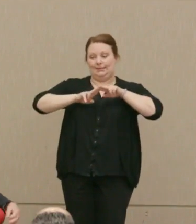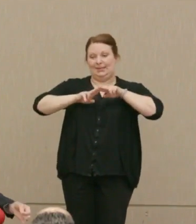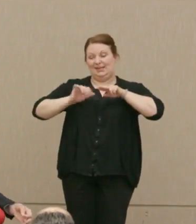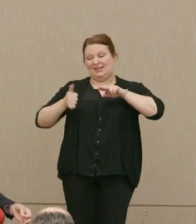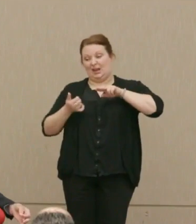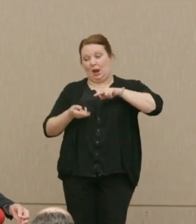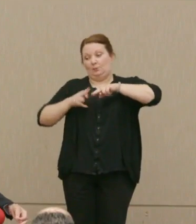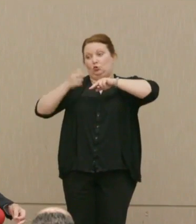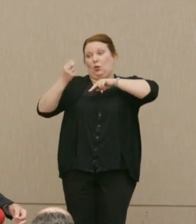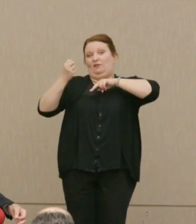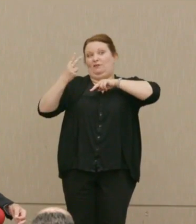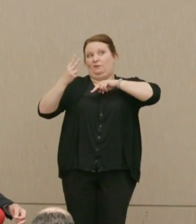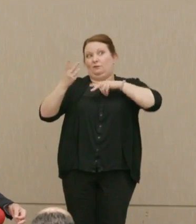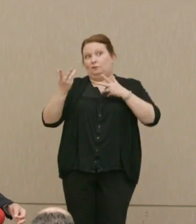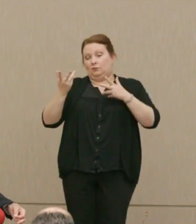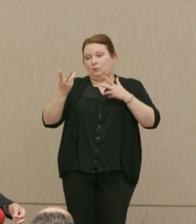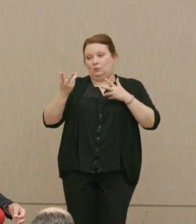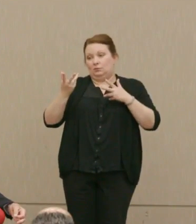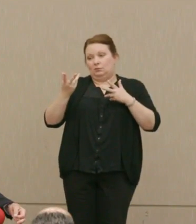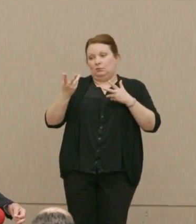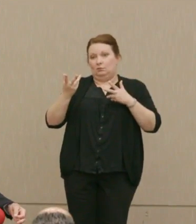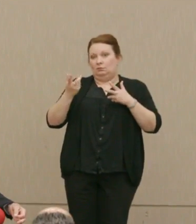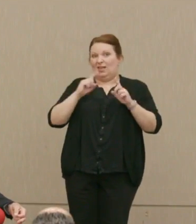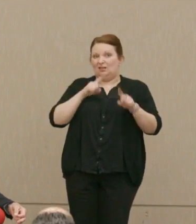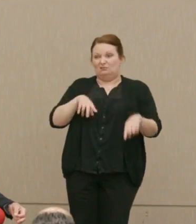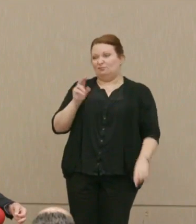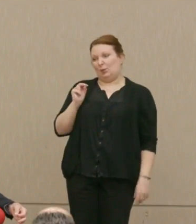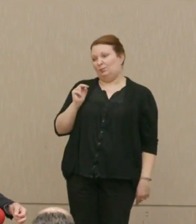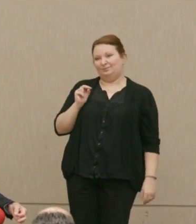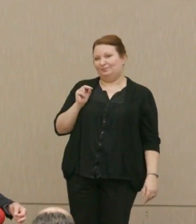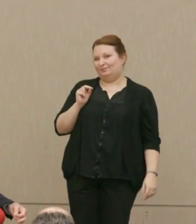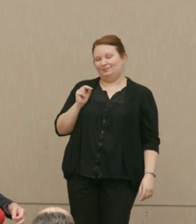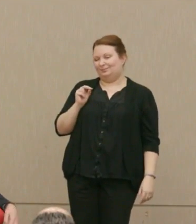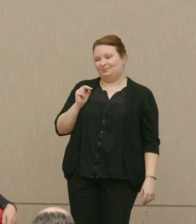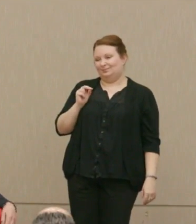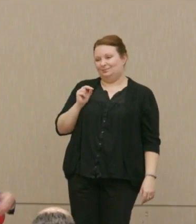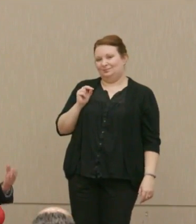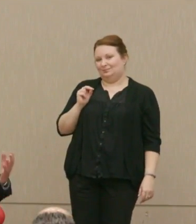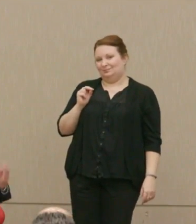to 12?" Answer, "No."